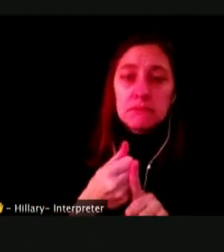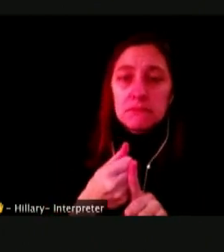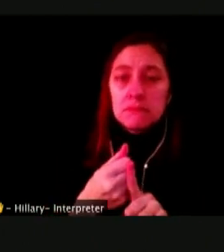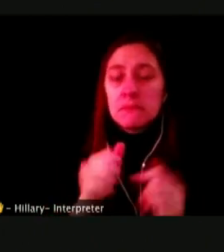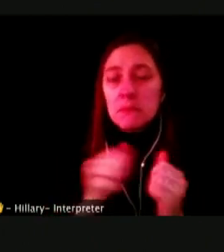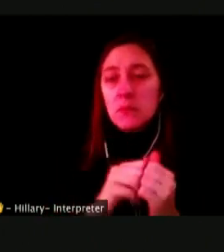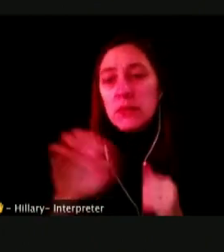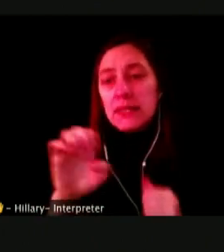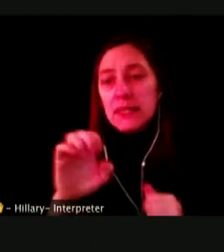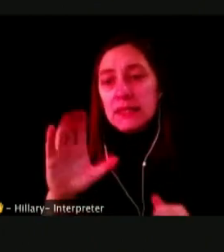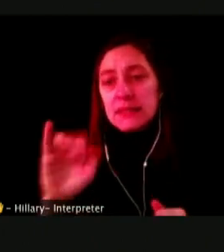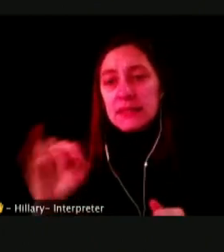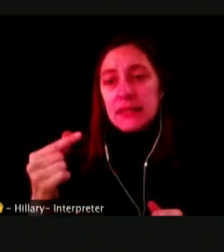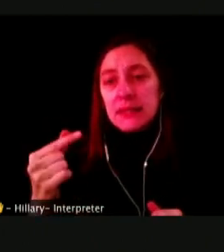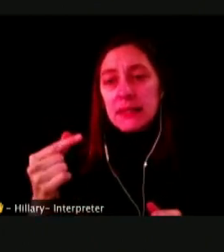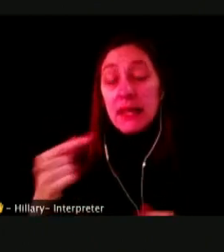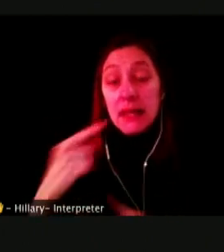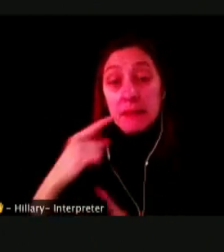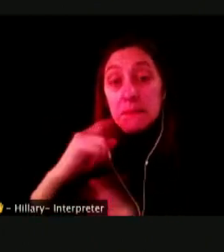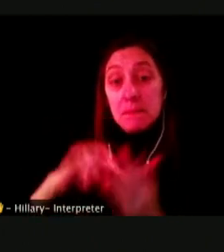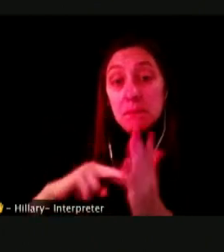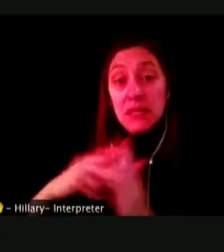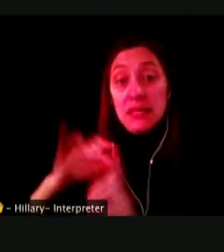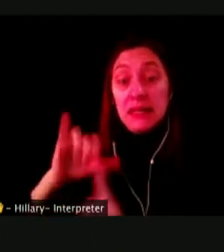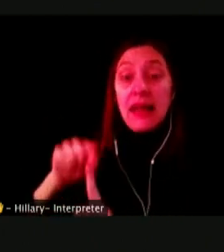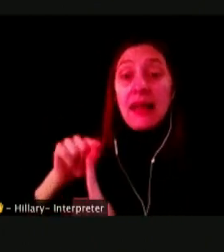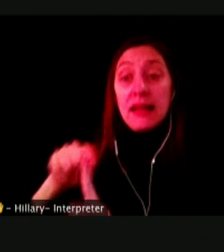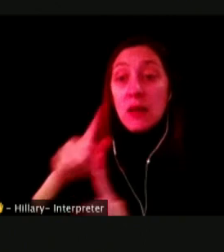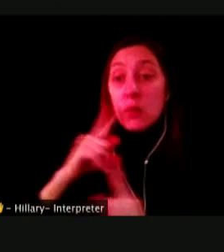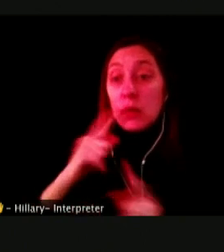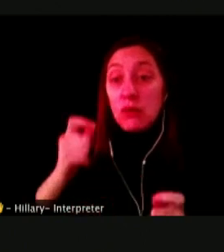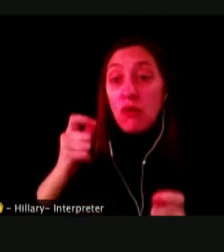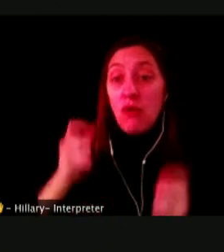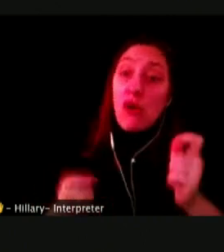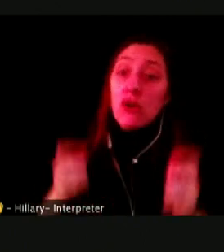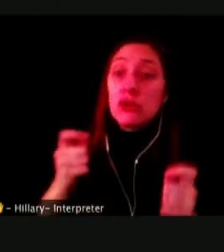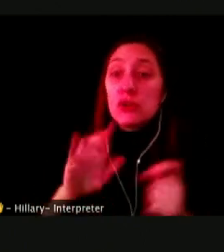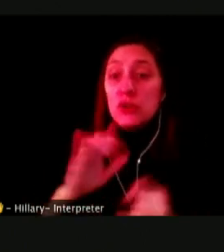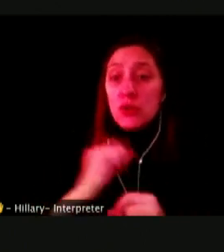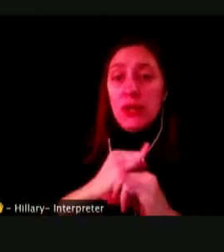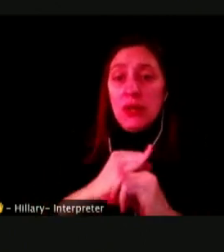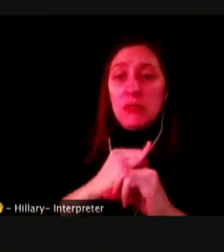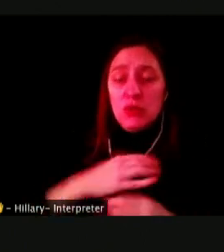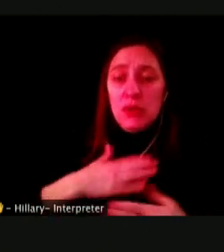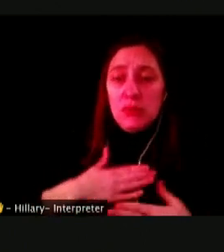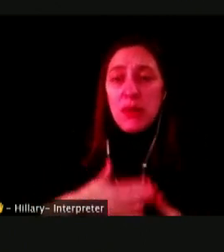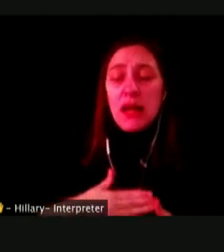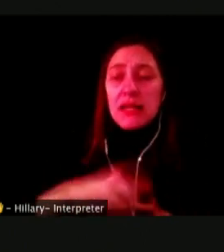SUGGESTING E-CIGARETTE EXPOSURES ALTERS THE IMMUNE RESPONSE AND THE RECOVERY FROM INFLUENZA INFECTION.